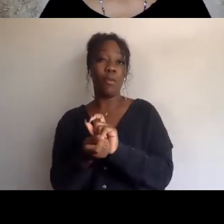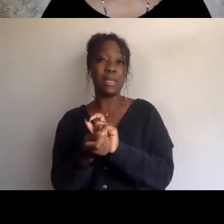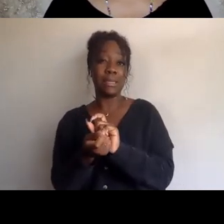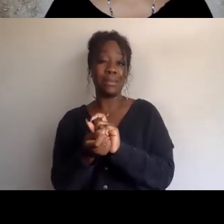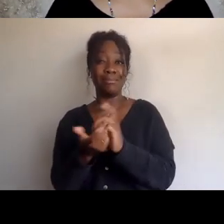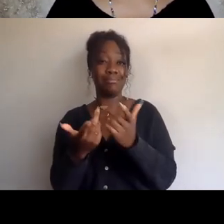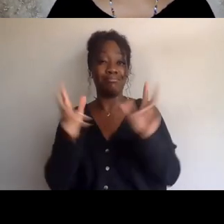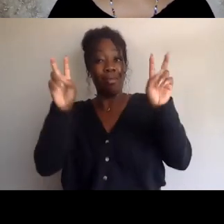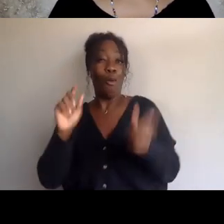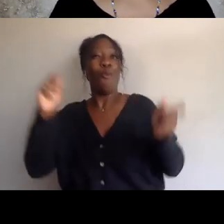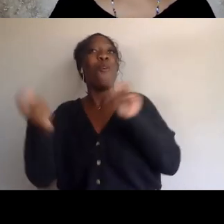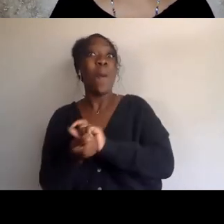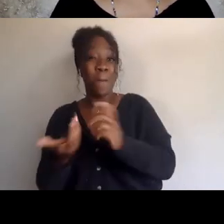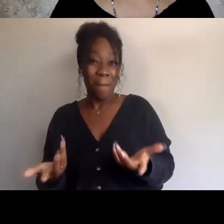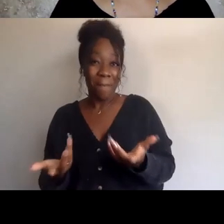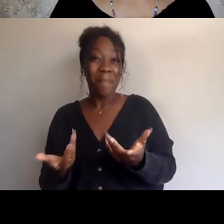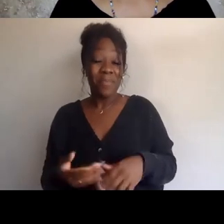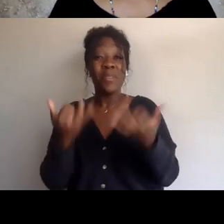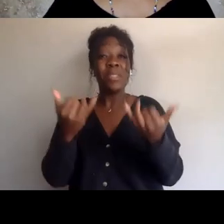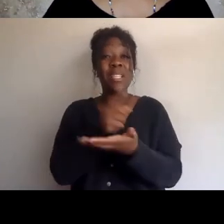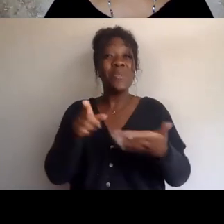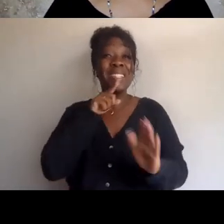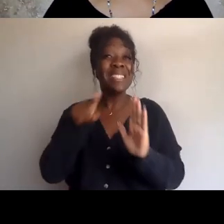So an assignment for this week, is for you to figure